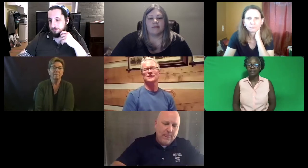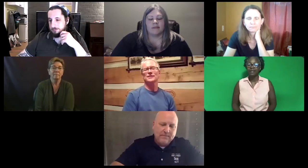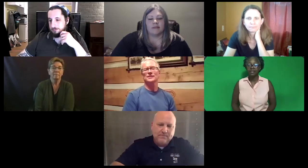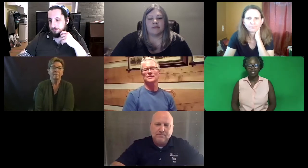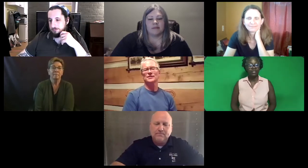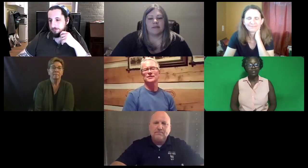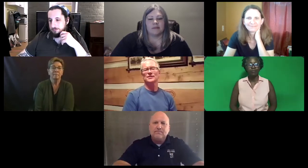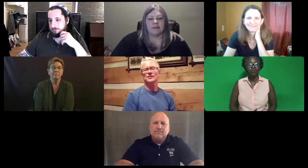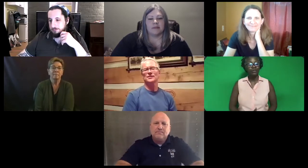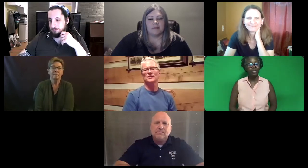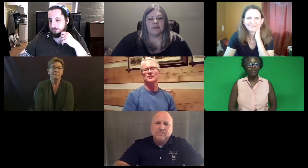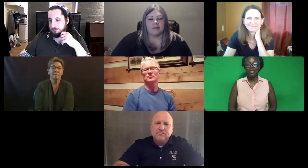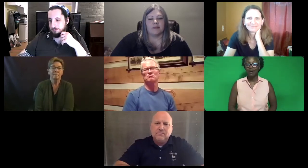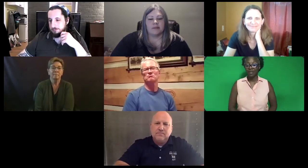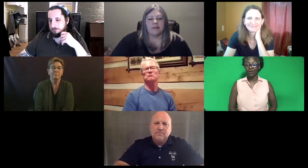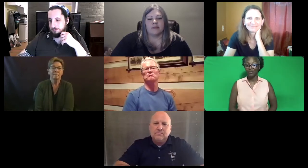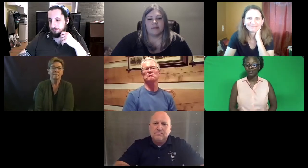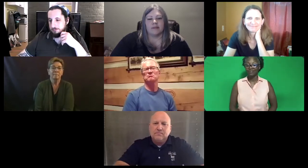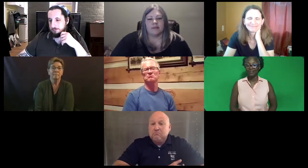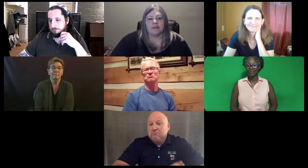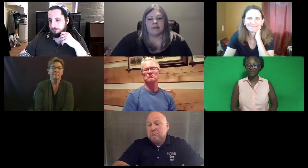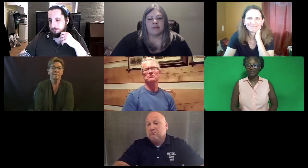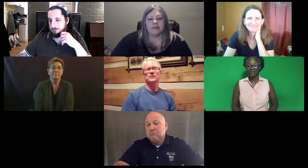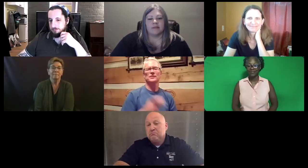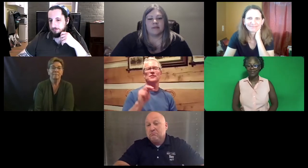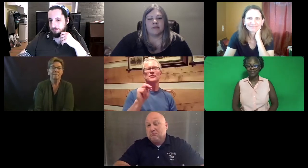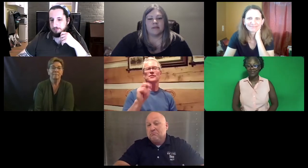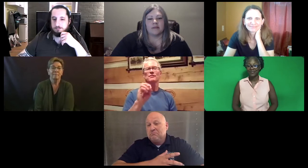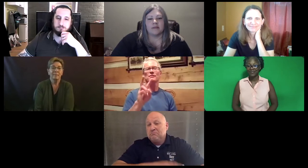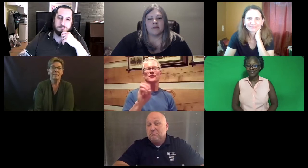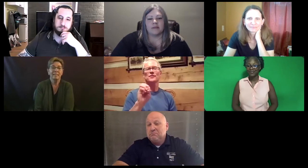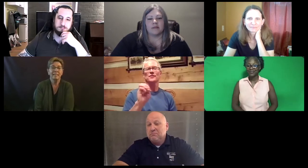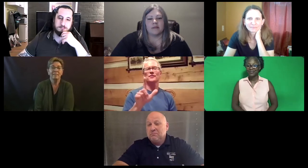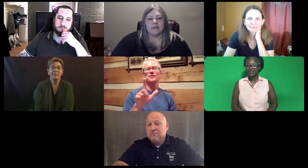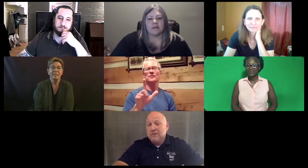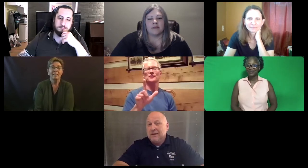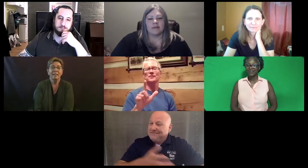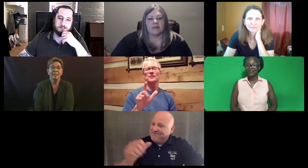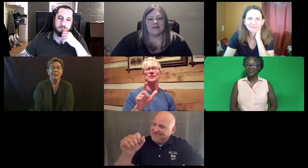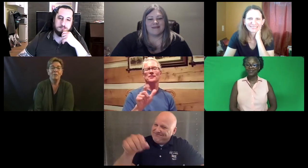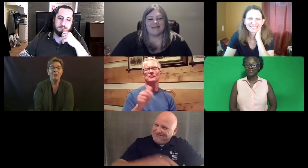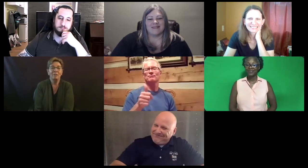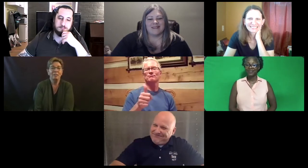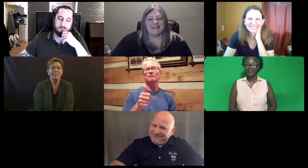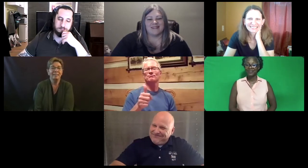So it's a new approach, and we'll see how it goes. Cliff: How novel. Way to go.